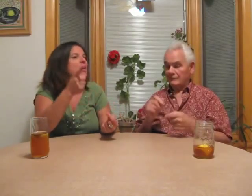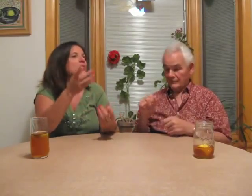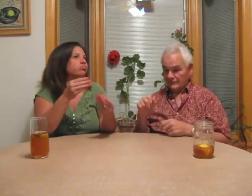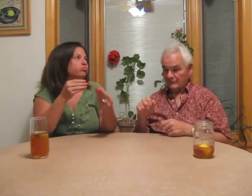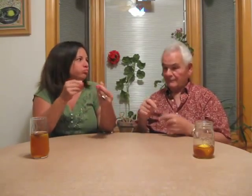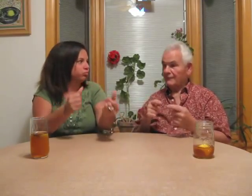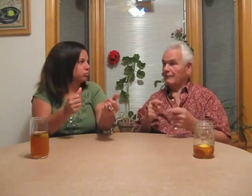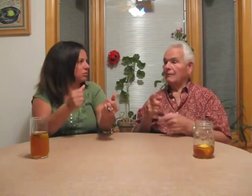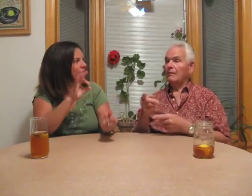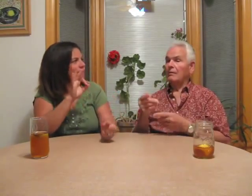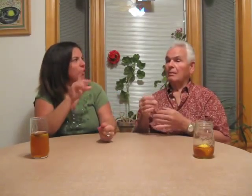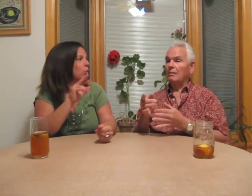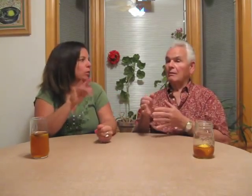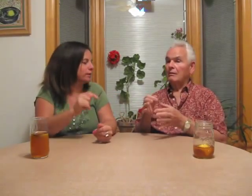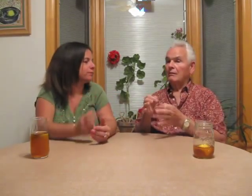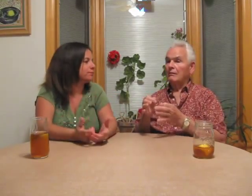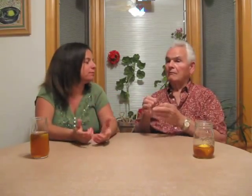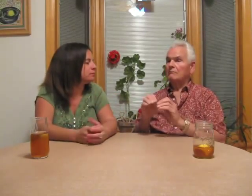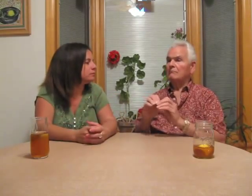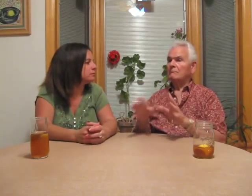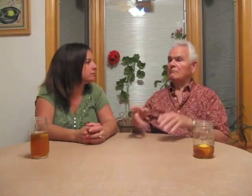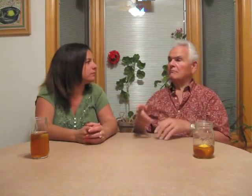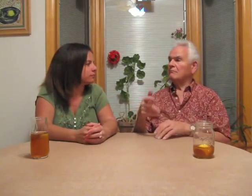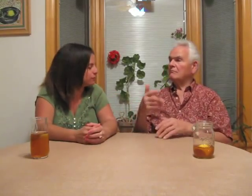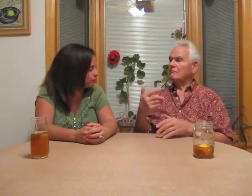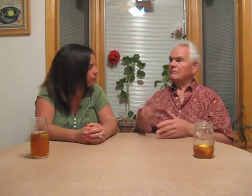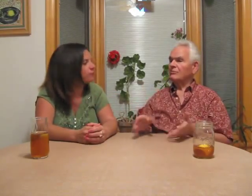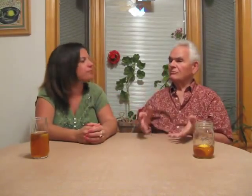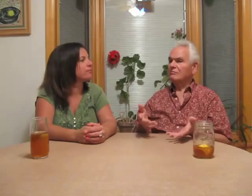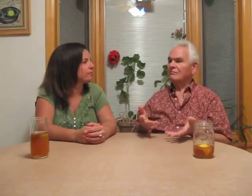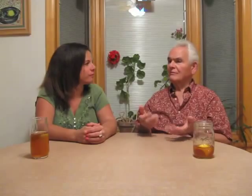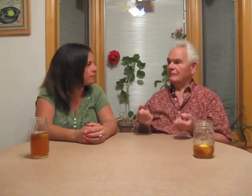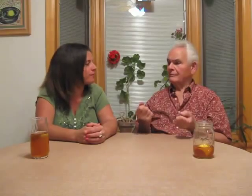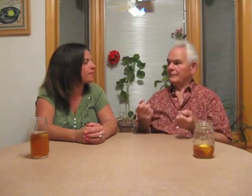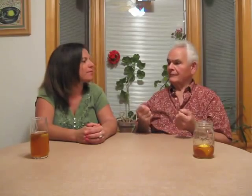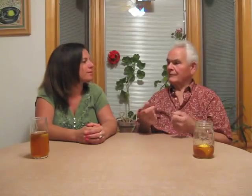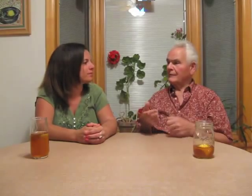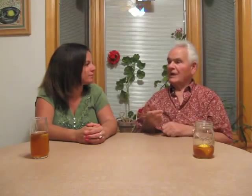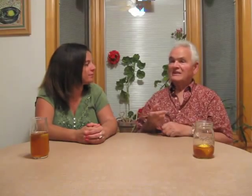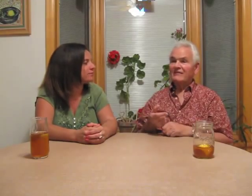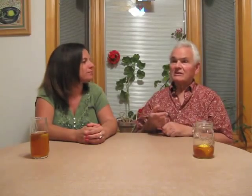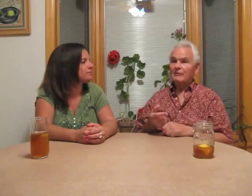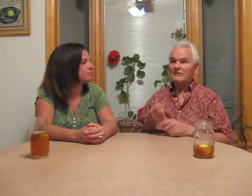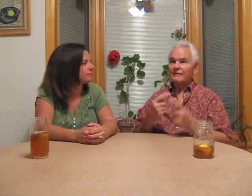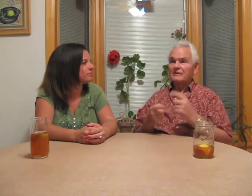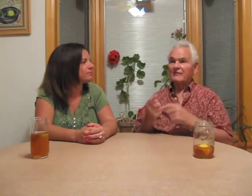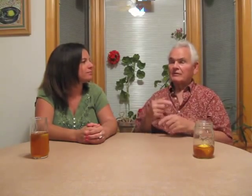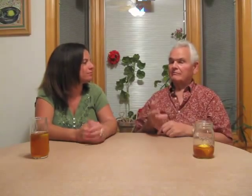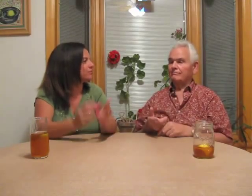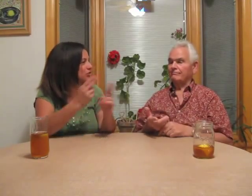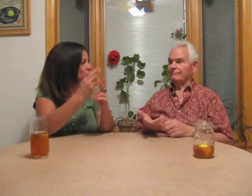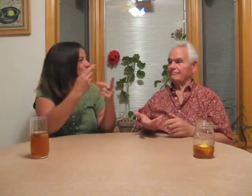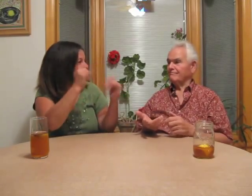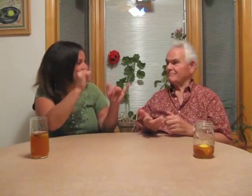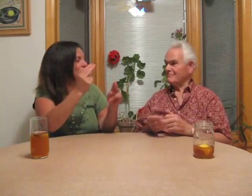I made it because of them (Deaf teachers). Barb: So you struggled with them (hearing teachers) while with them (deaf teachers), it was smooth and fluent. They were much clearer so that was it. Lipreading was absurd.